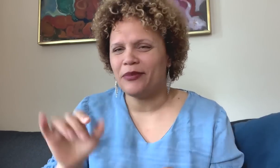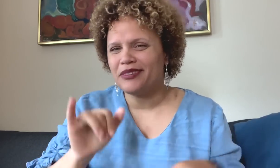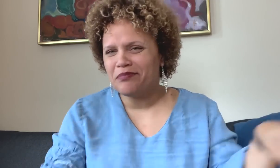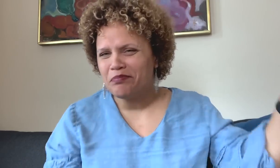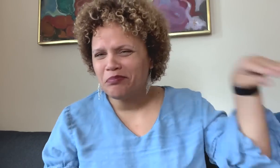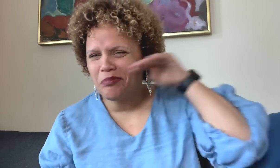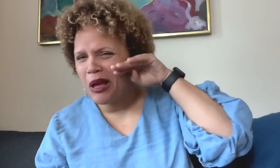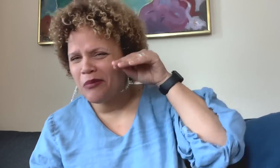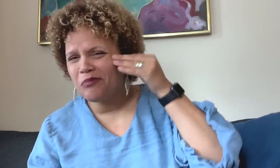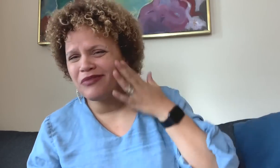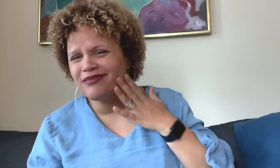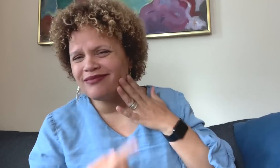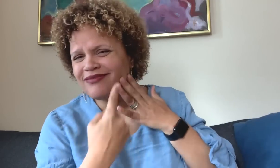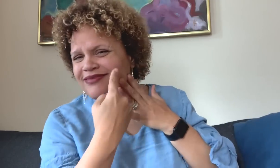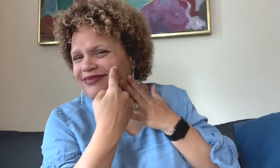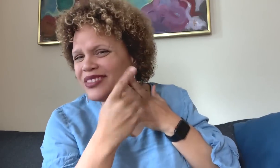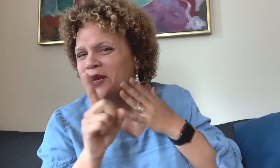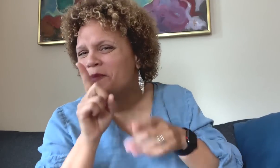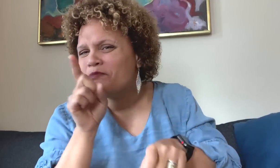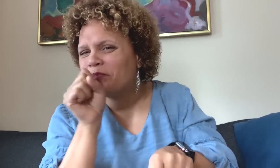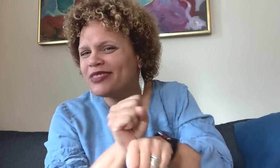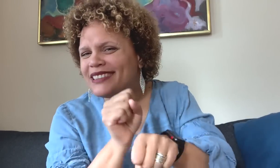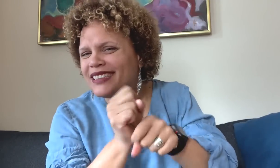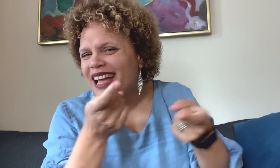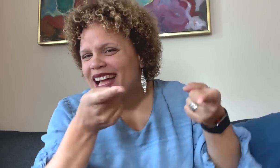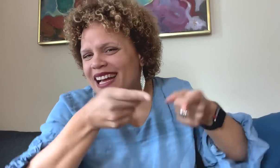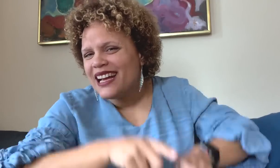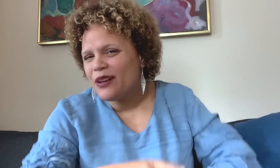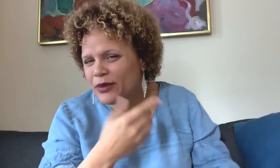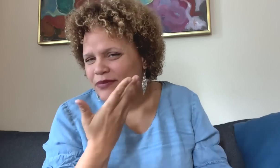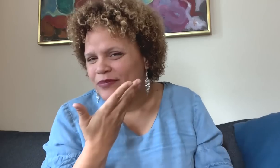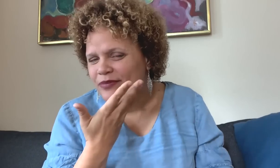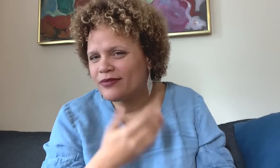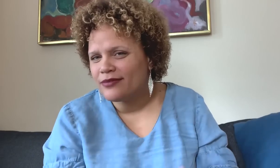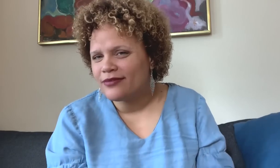just like the injury caused from being hit in the face with a frisbee.